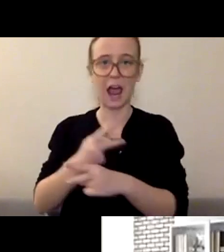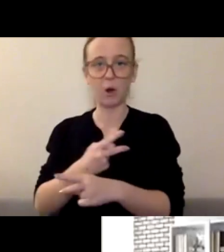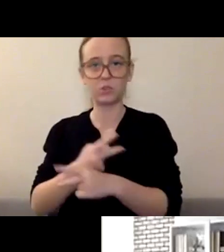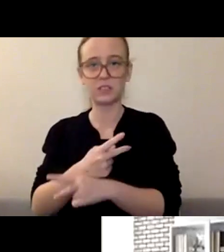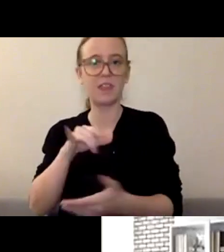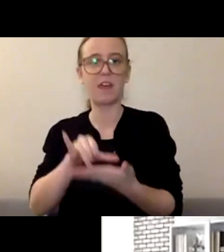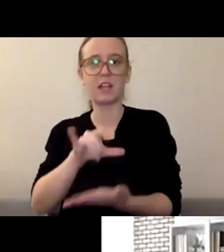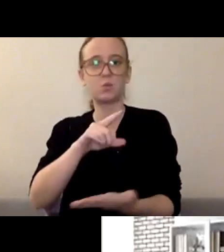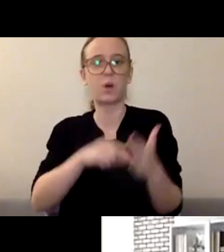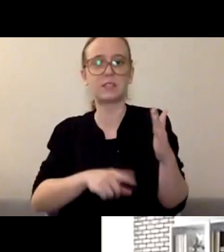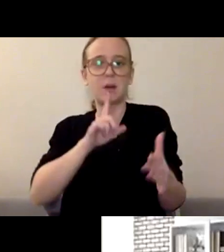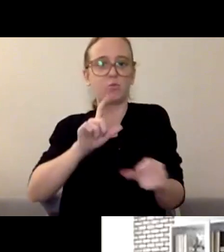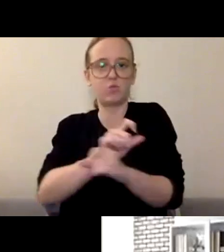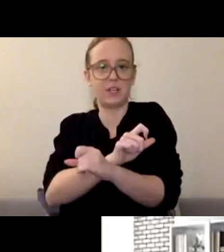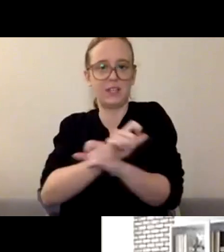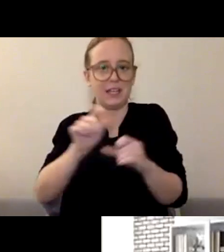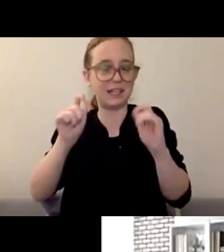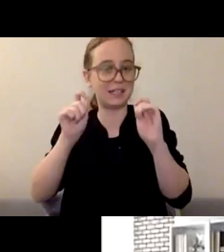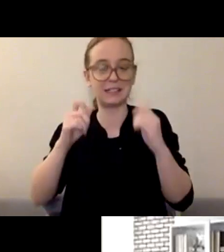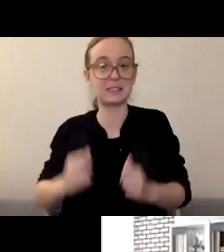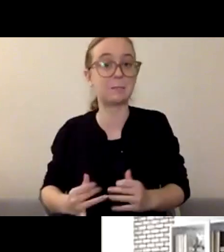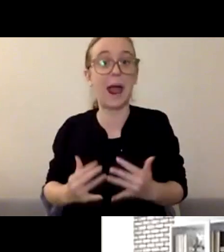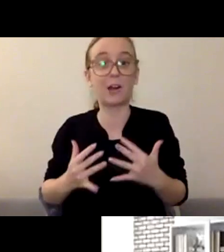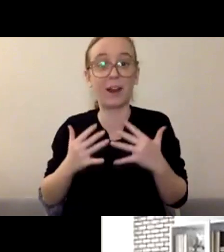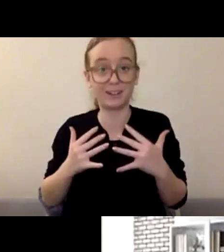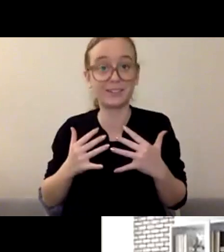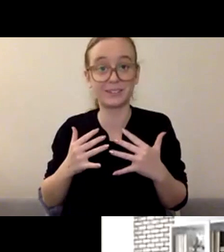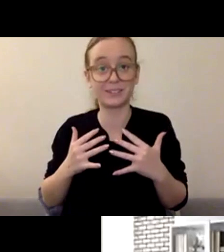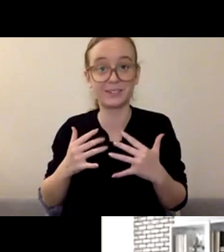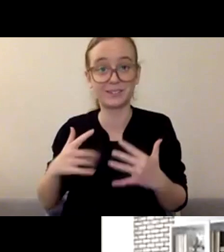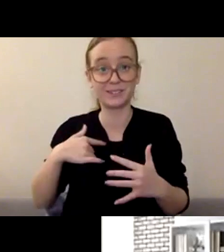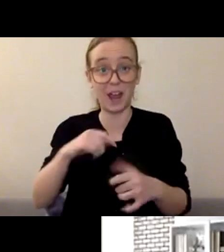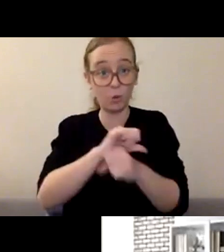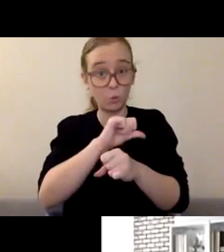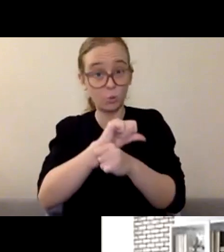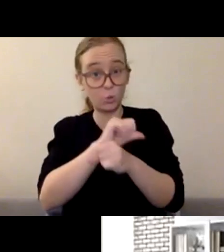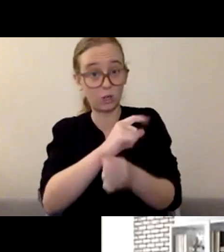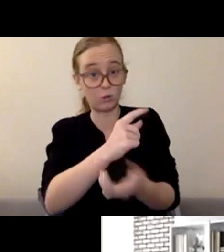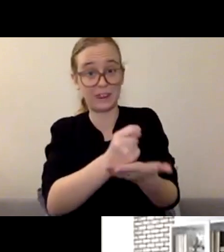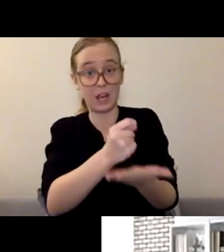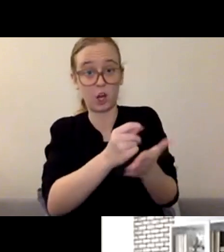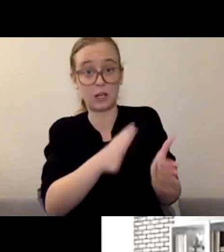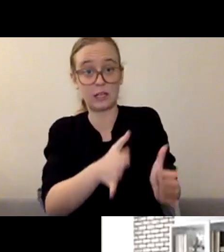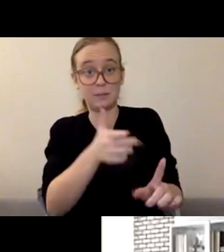I work with therapists who are working with their clients and they're saying,